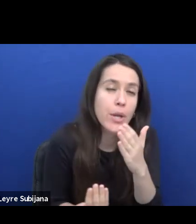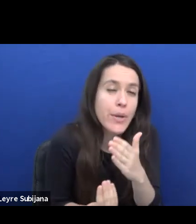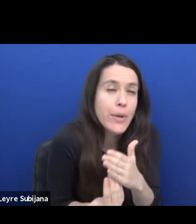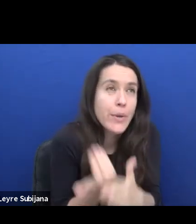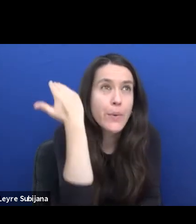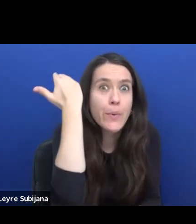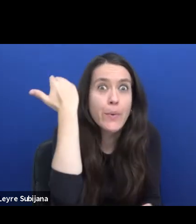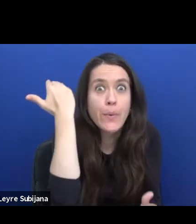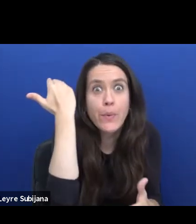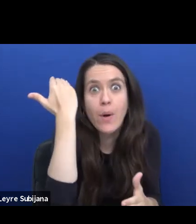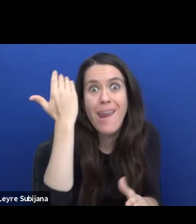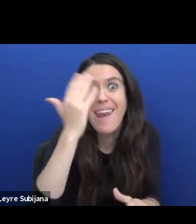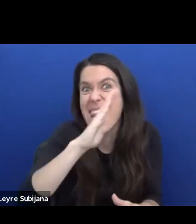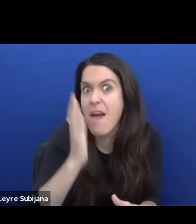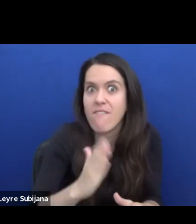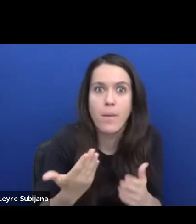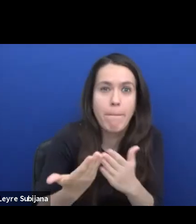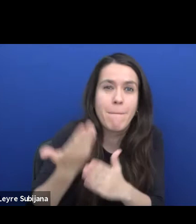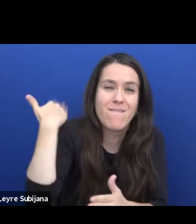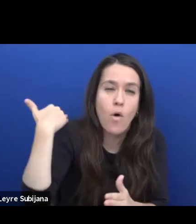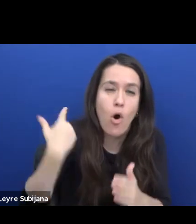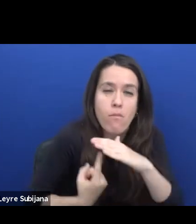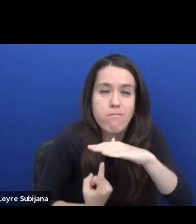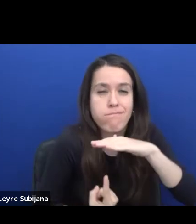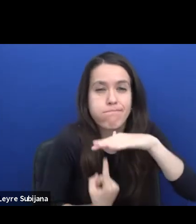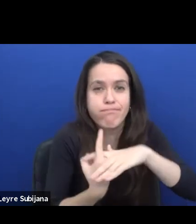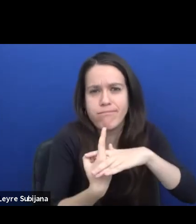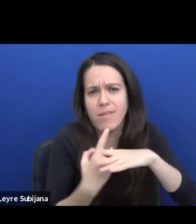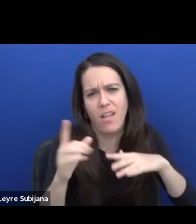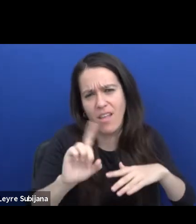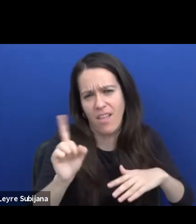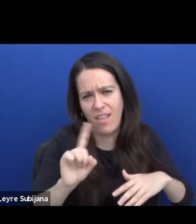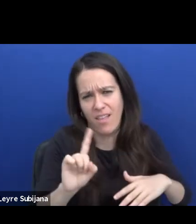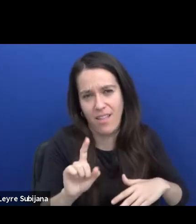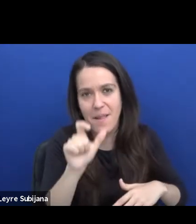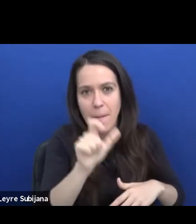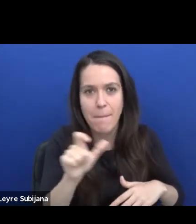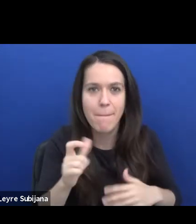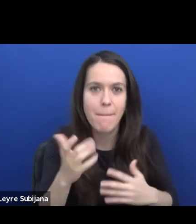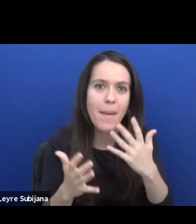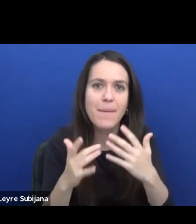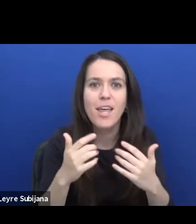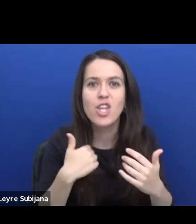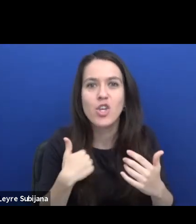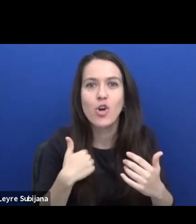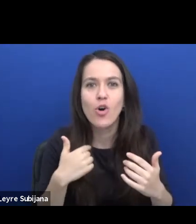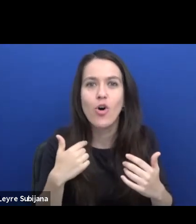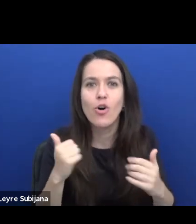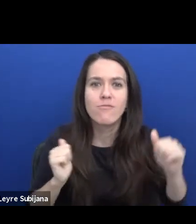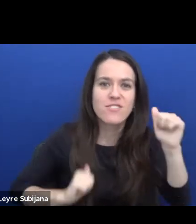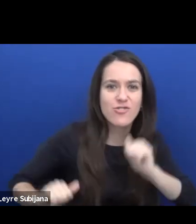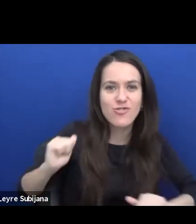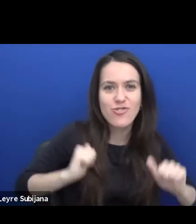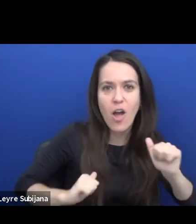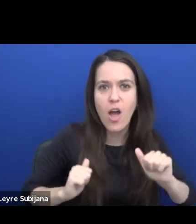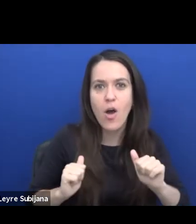it's people know that theatres, if you do participatory theatre,